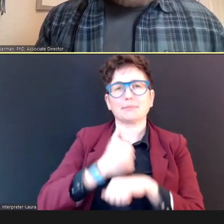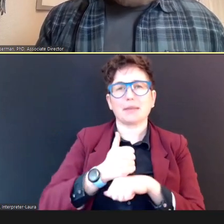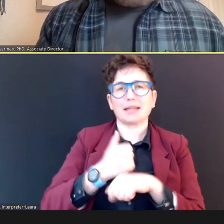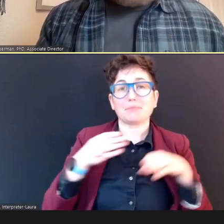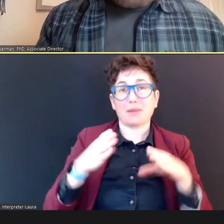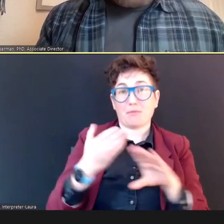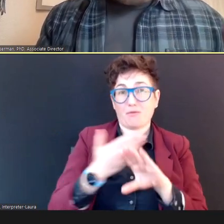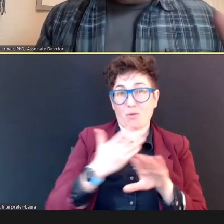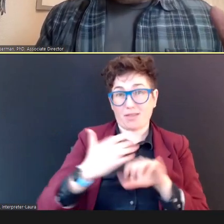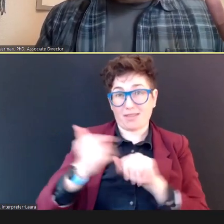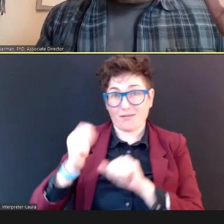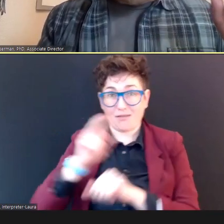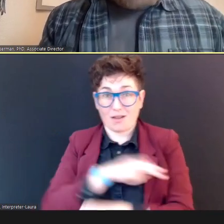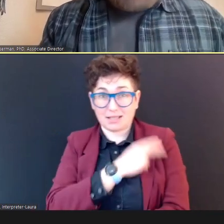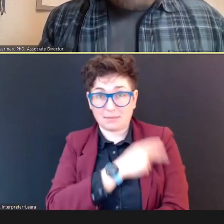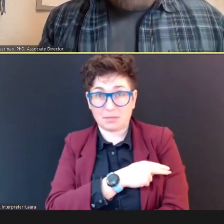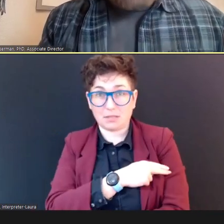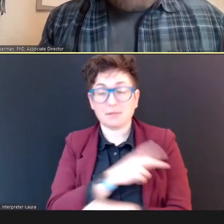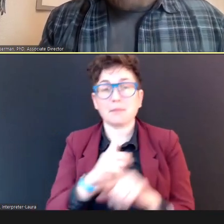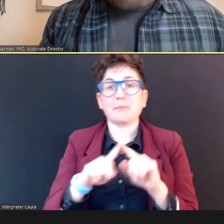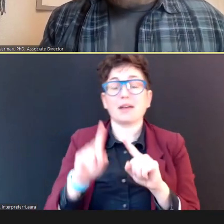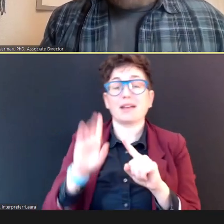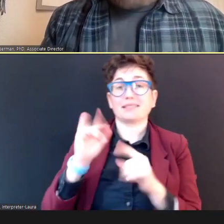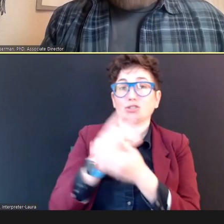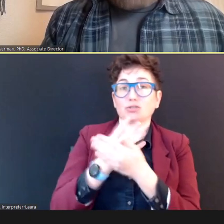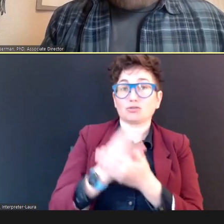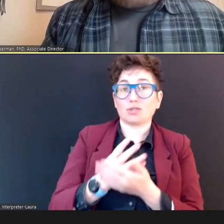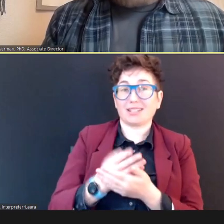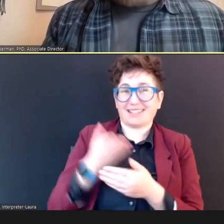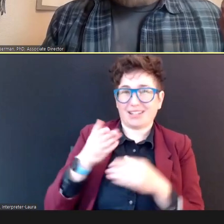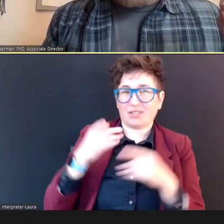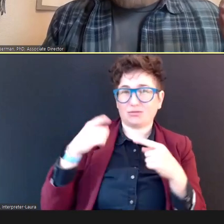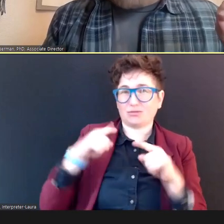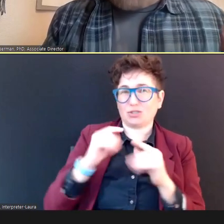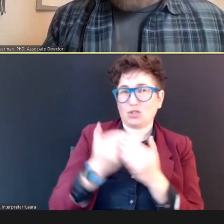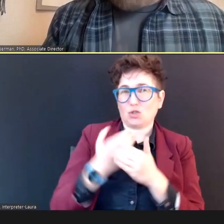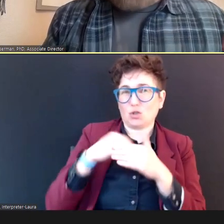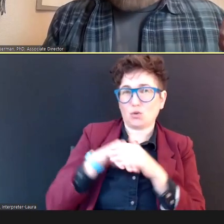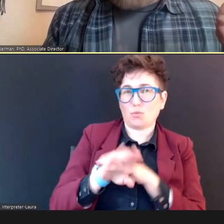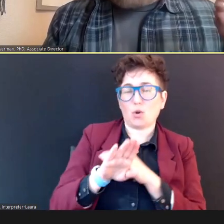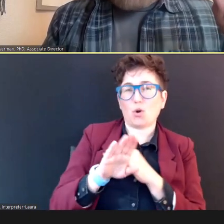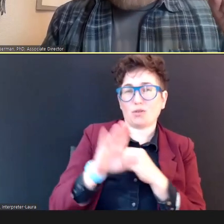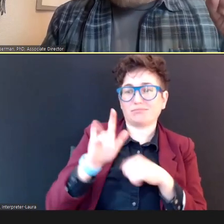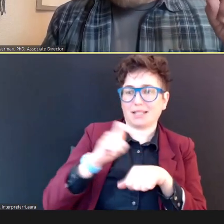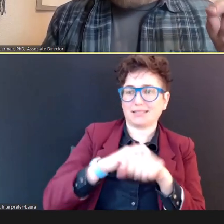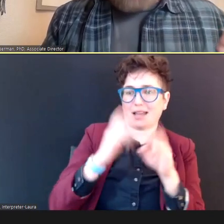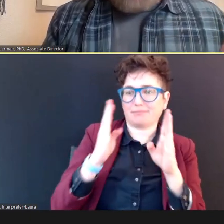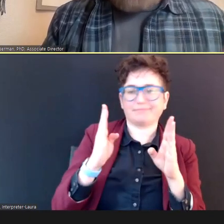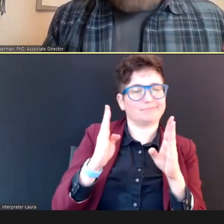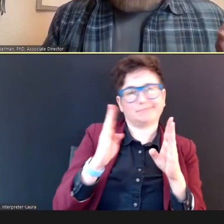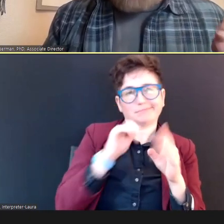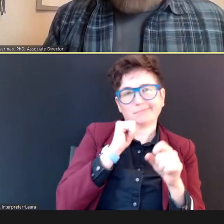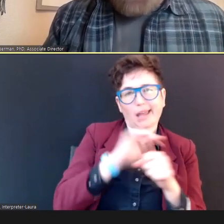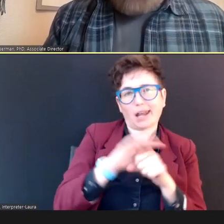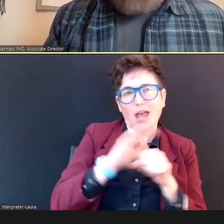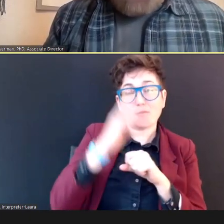But screening at the newborn period isn't really enough because, the research suggests -- and this is the important point that you would